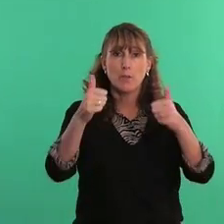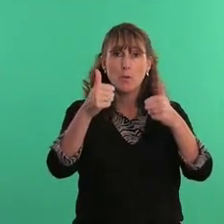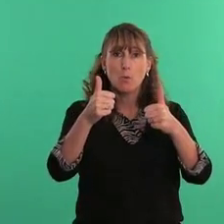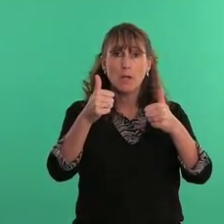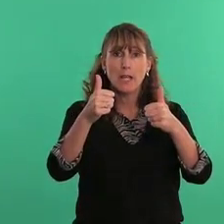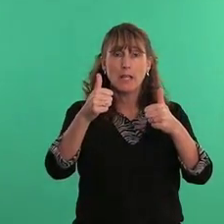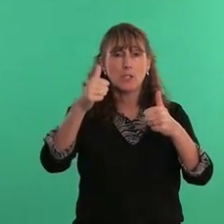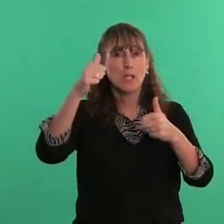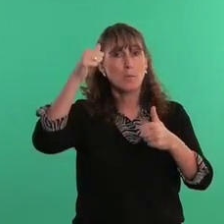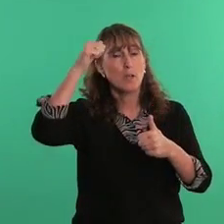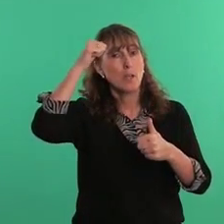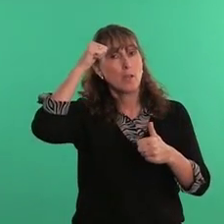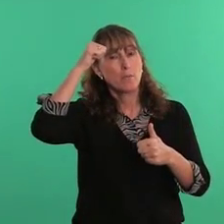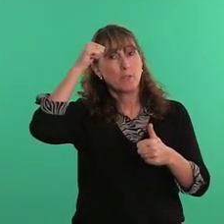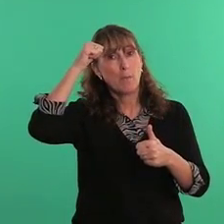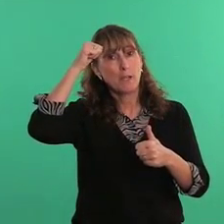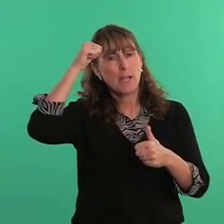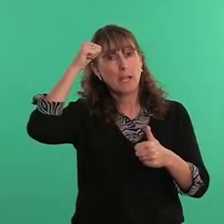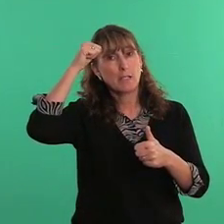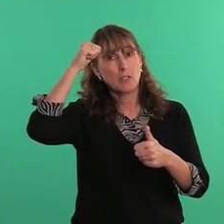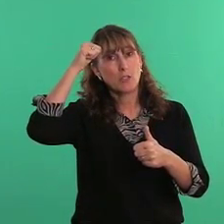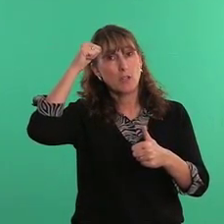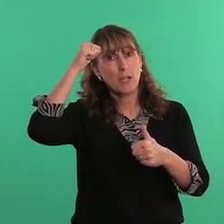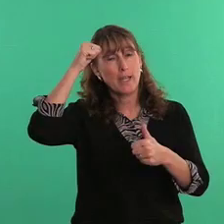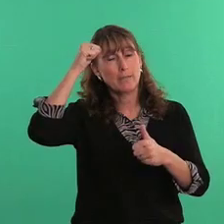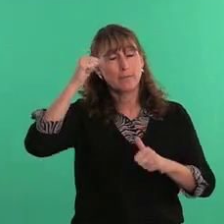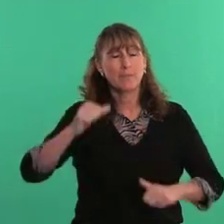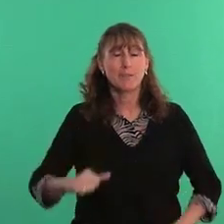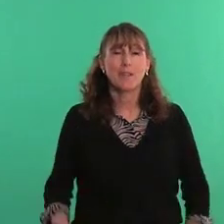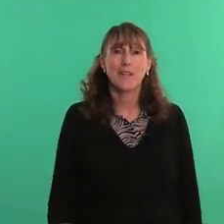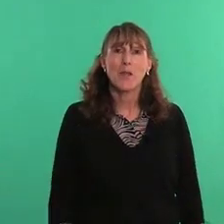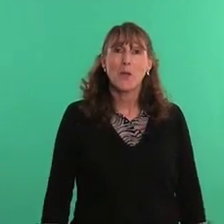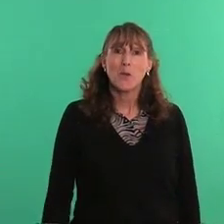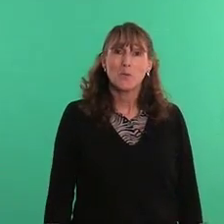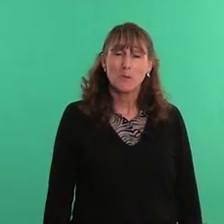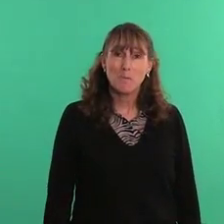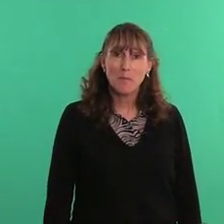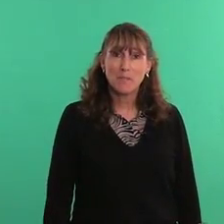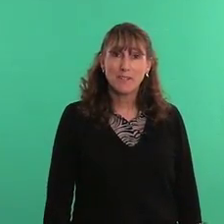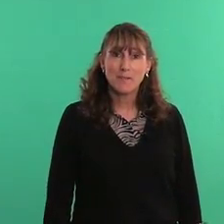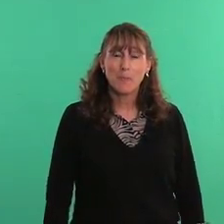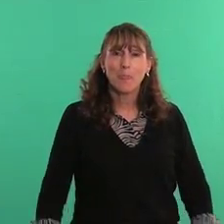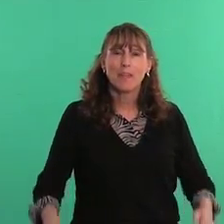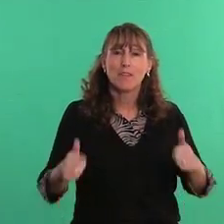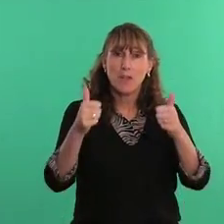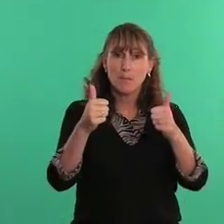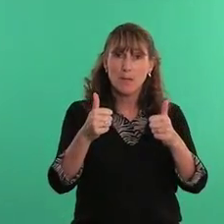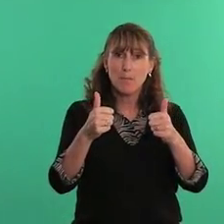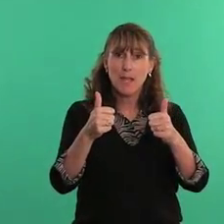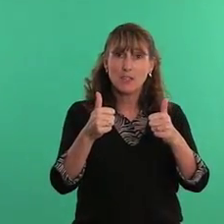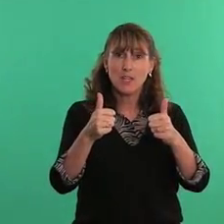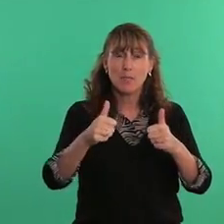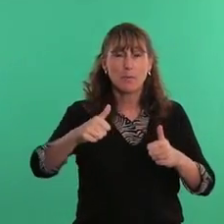one hand shape, dominant hand touches your head remember - thumbs up handshape,